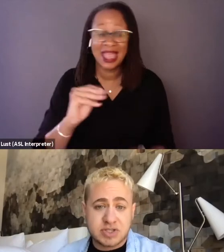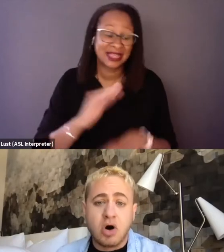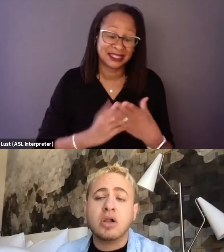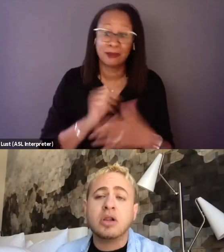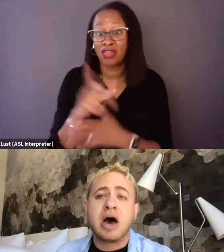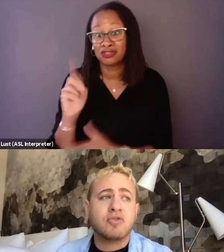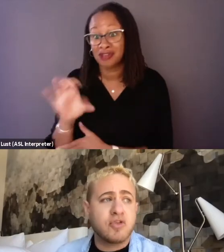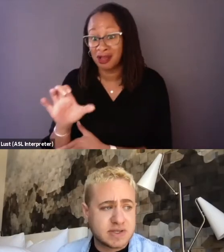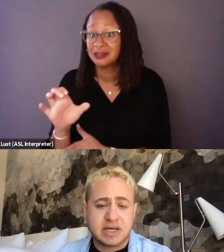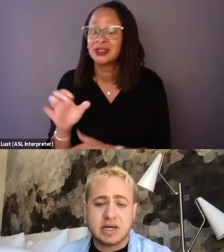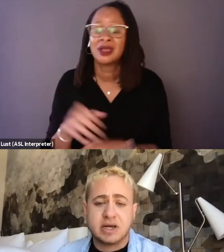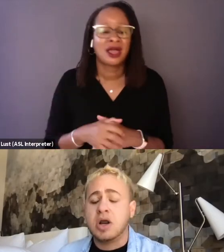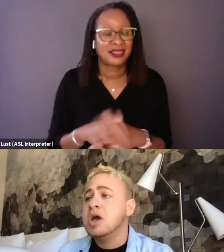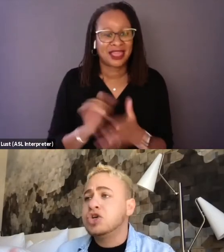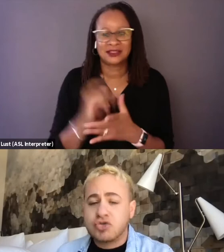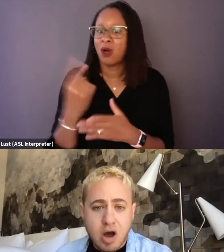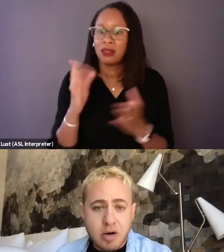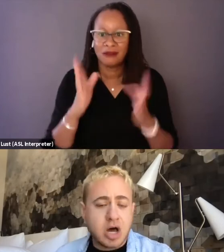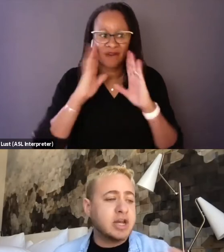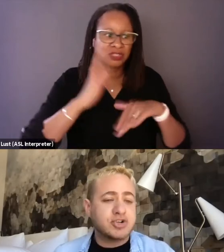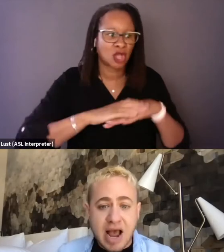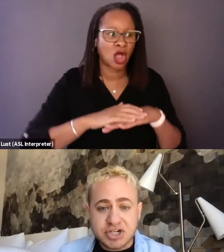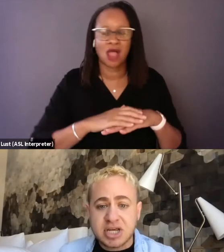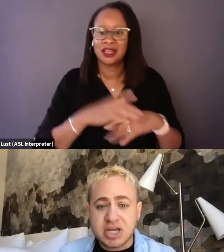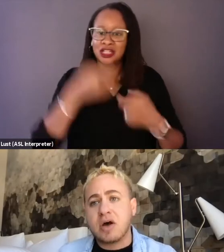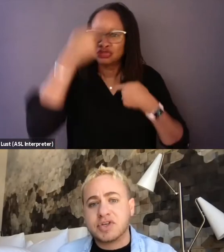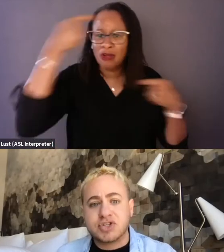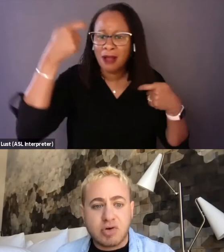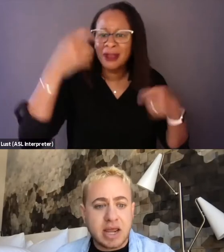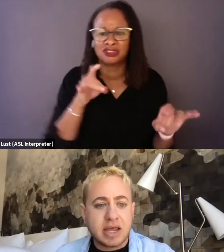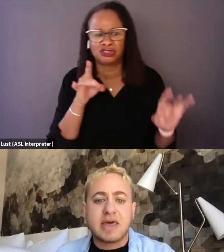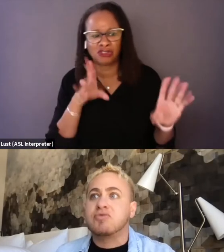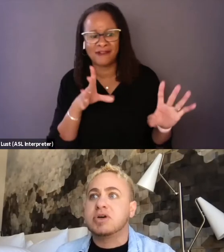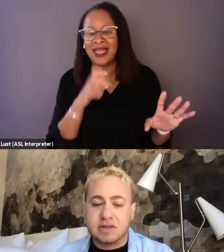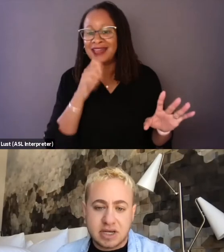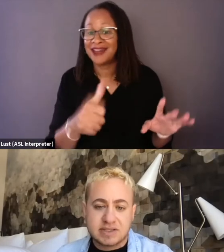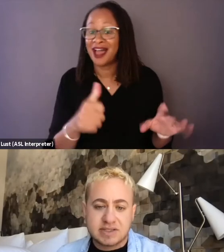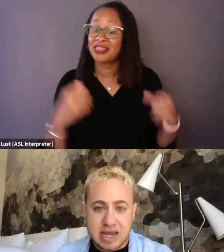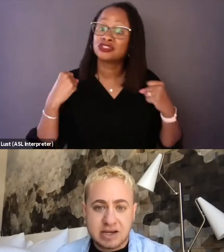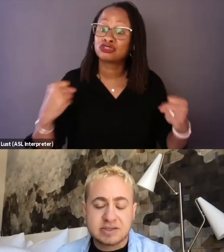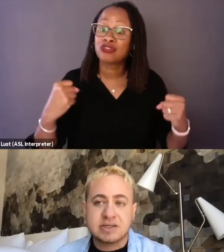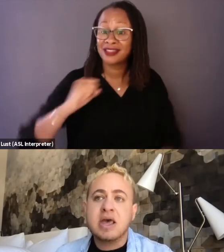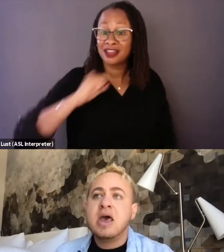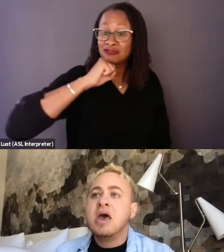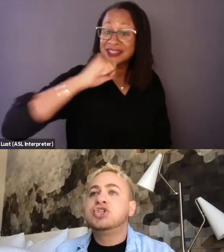which is all about focusing on trauma and tragedy and not the strength and resilience it takes